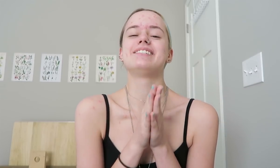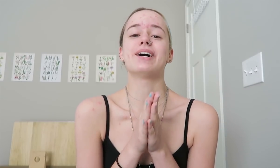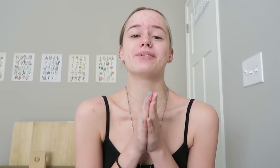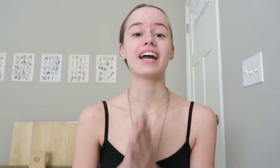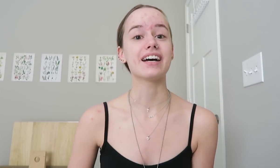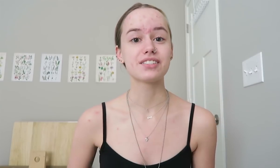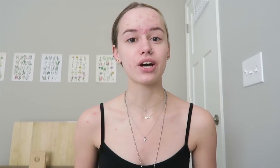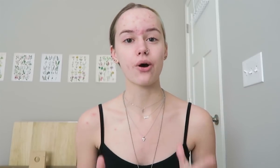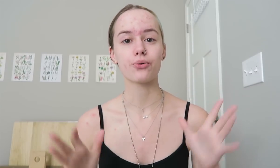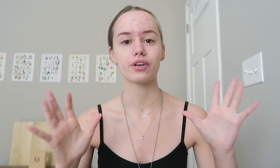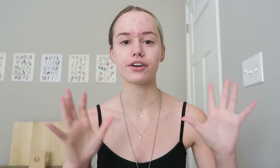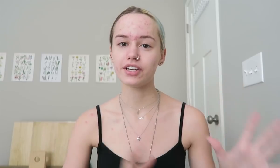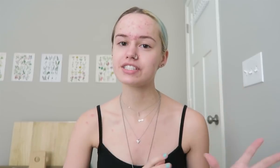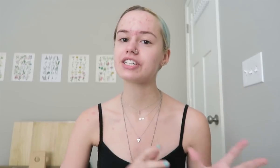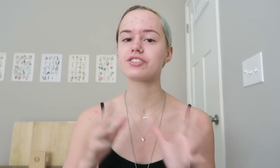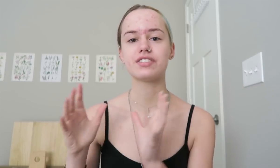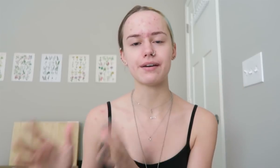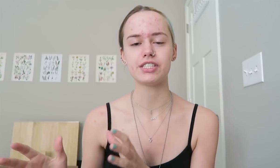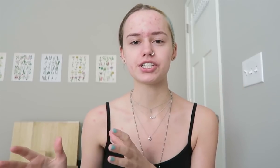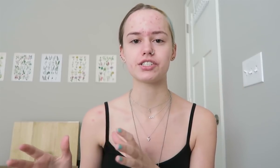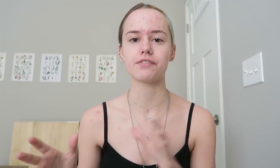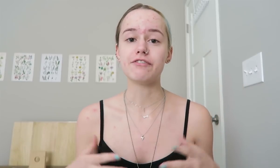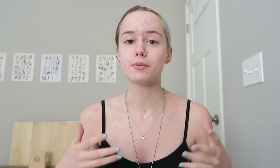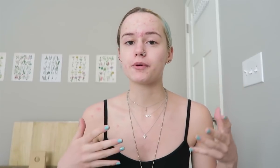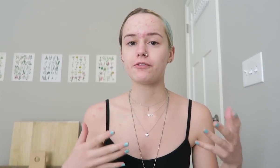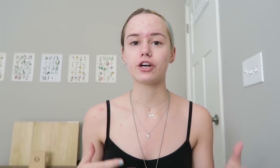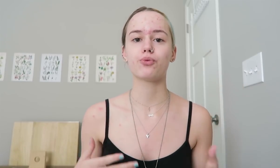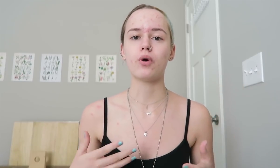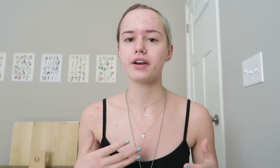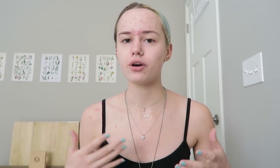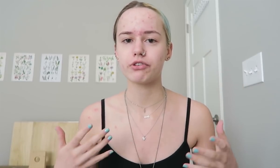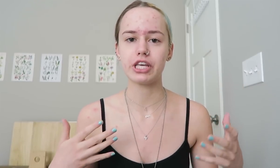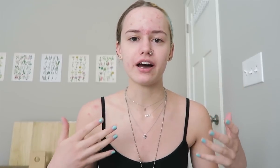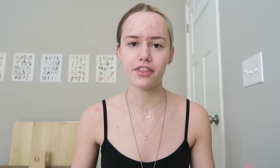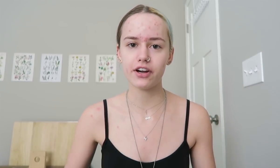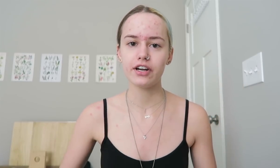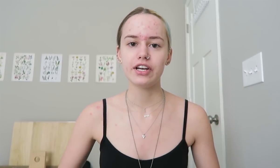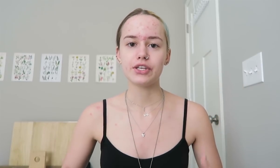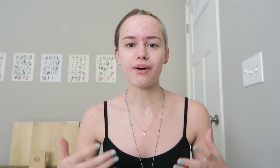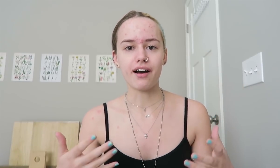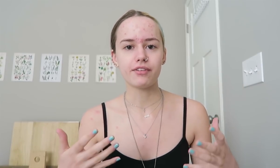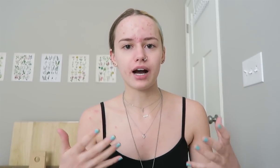So yeah, there are hearing teachers and deaf teachers, if you prefer one over the other, you have the option to